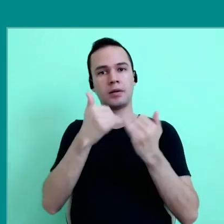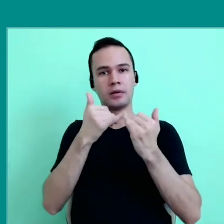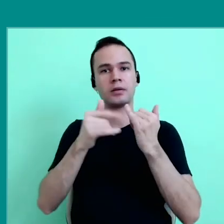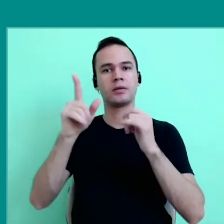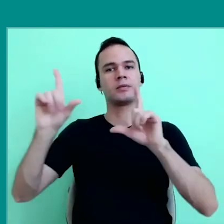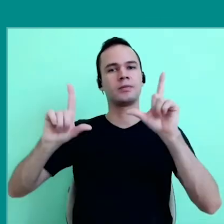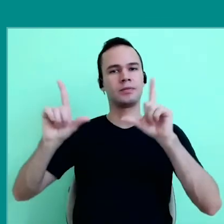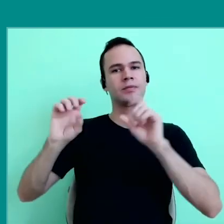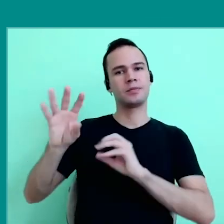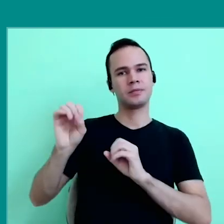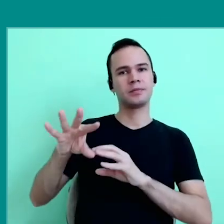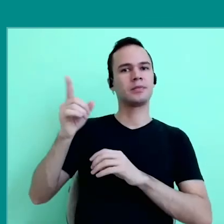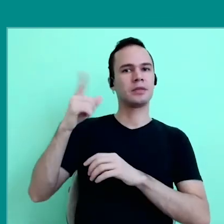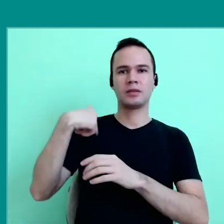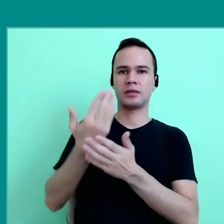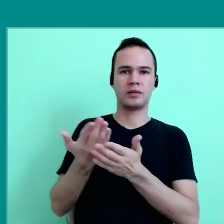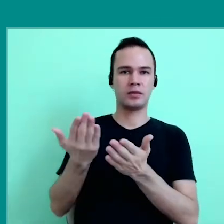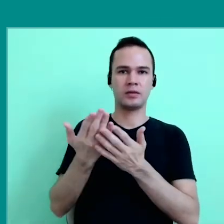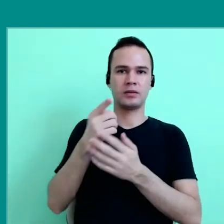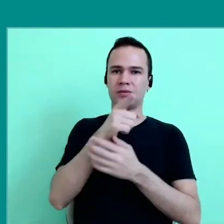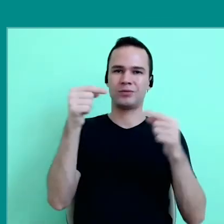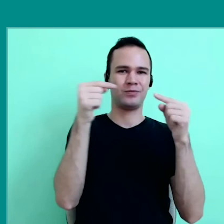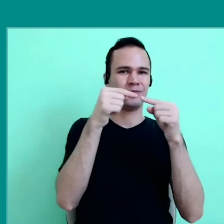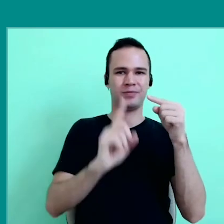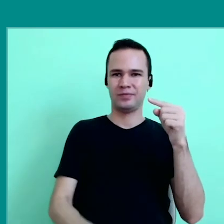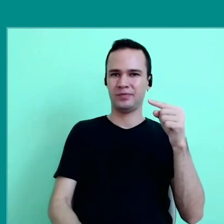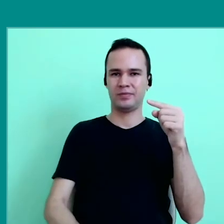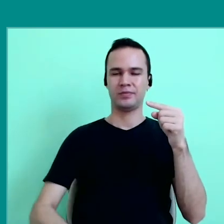educational television in the last decades, not seems with the classroom teaching today.